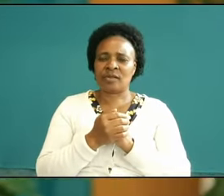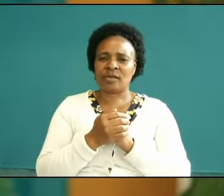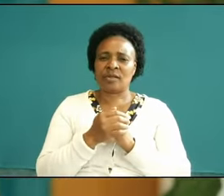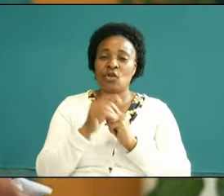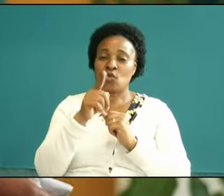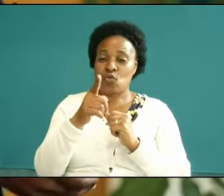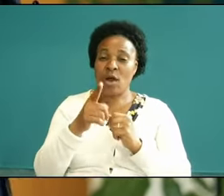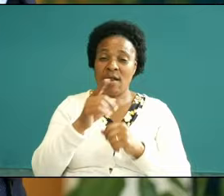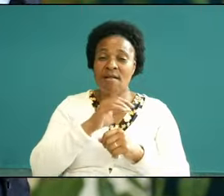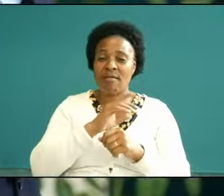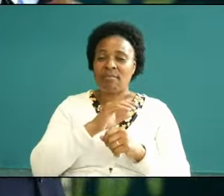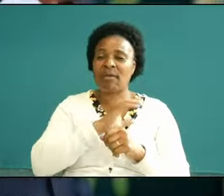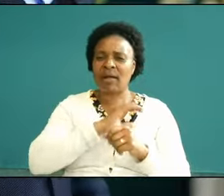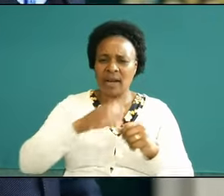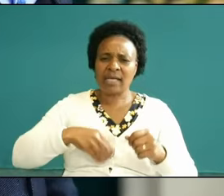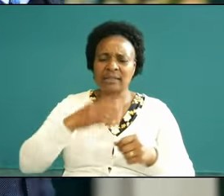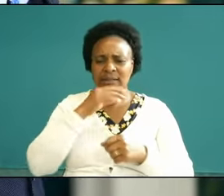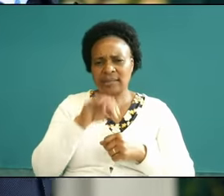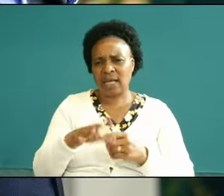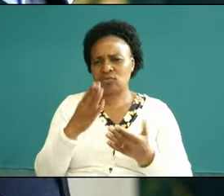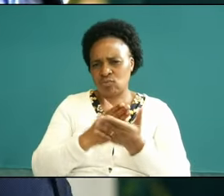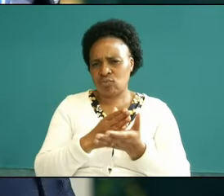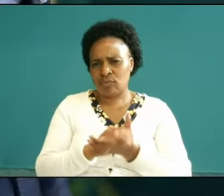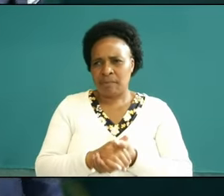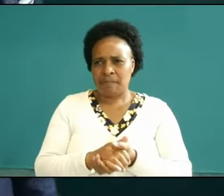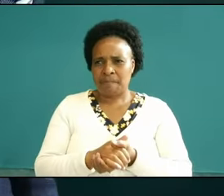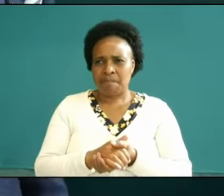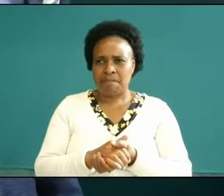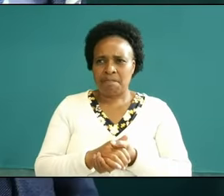us we are so dry